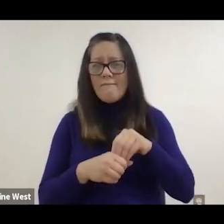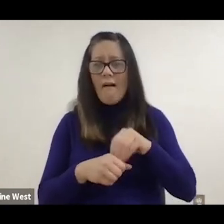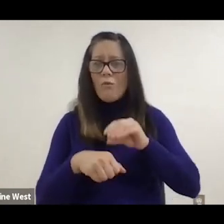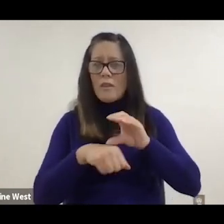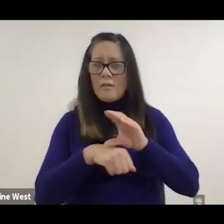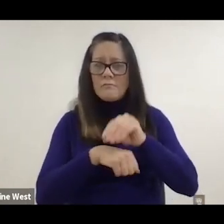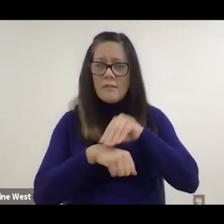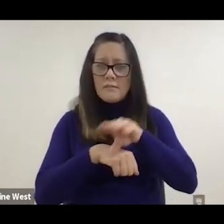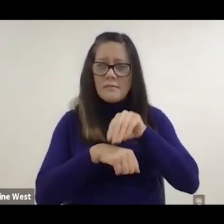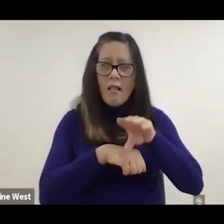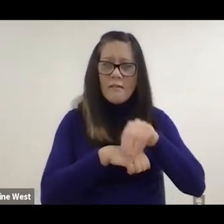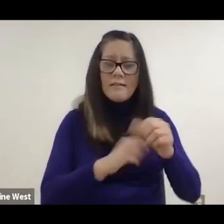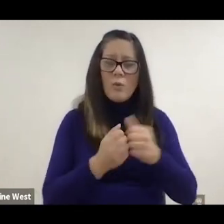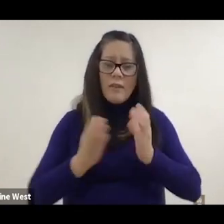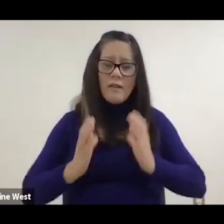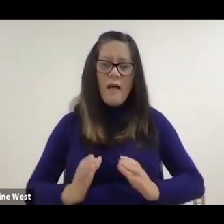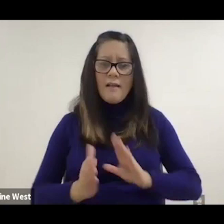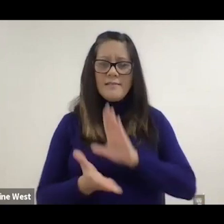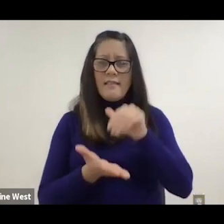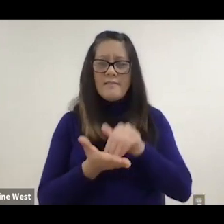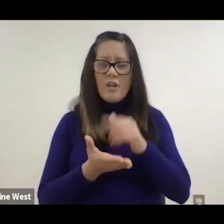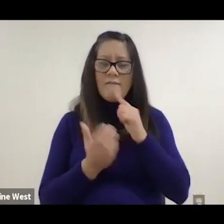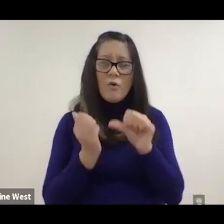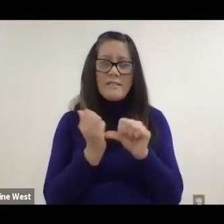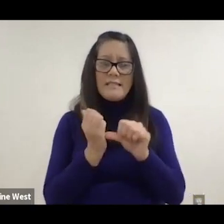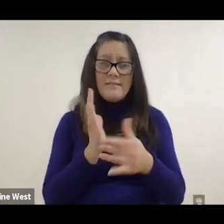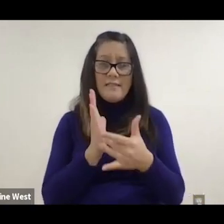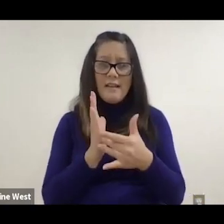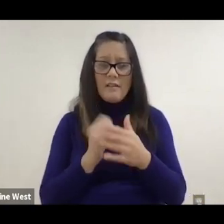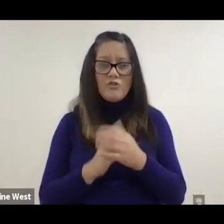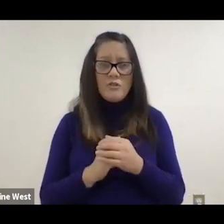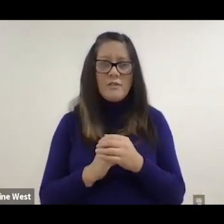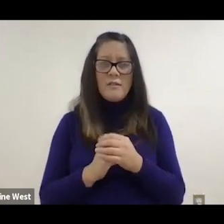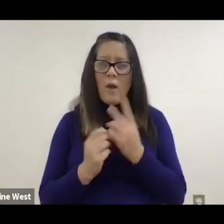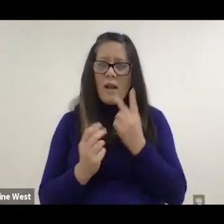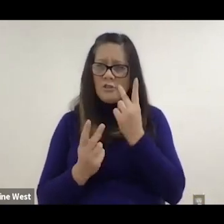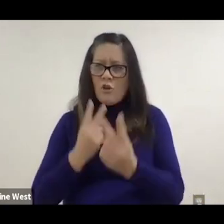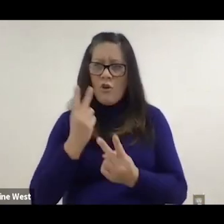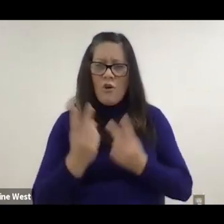the Center for Assistive Technology that it really aggravated me that